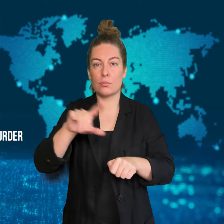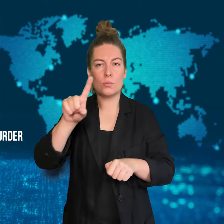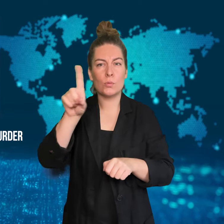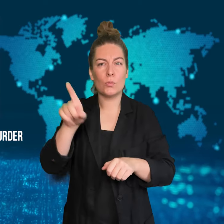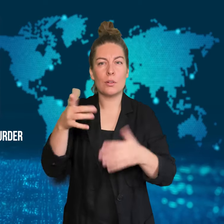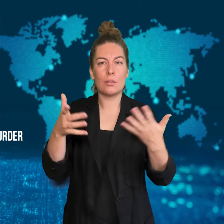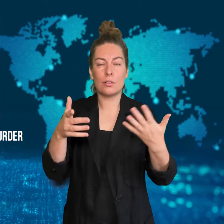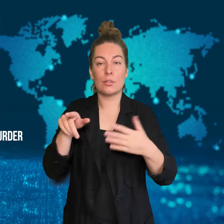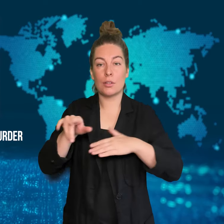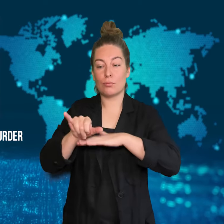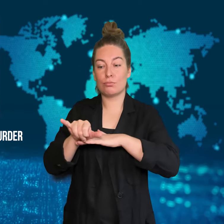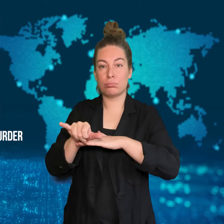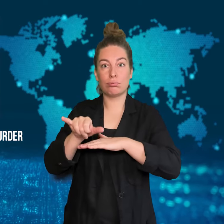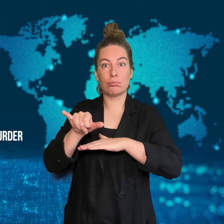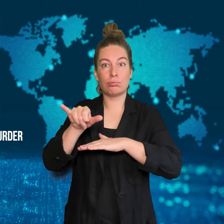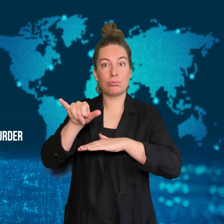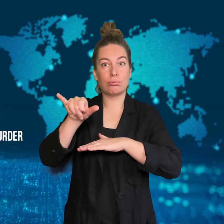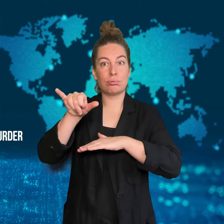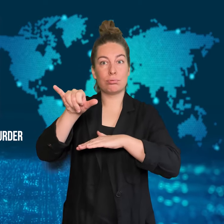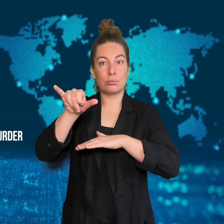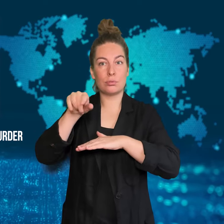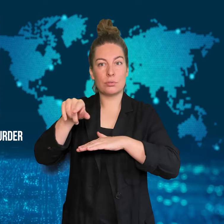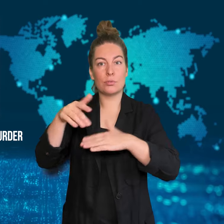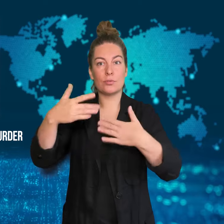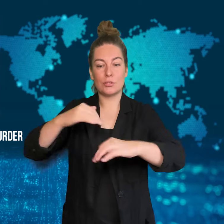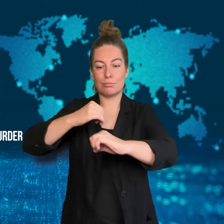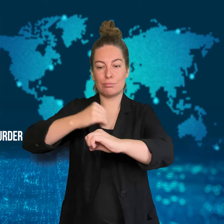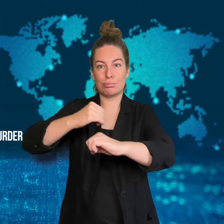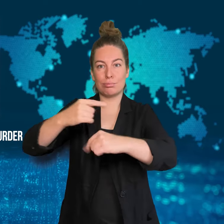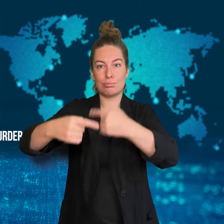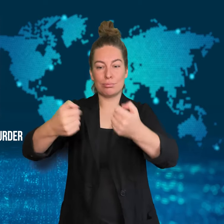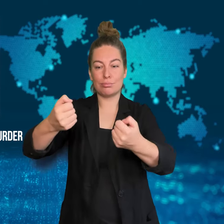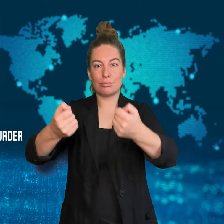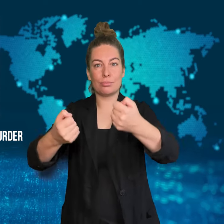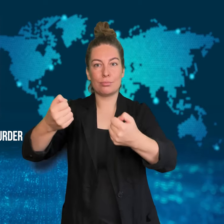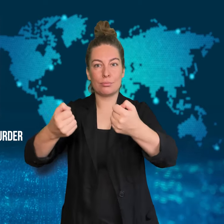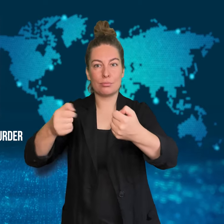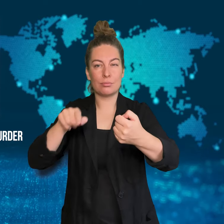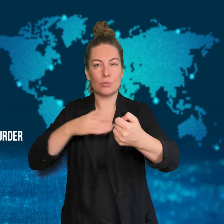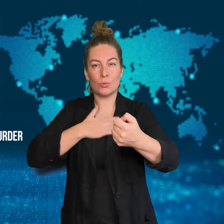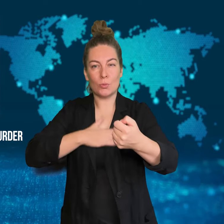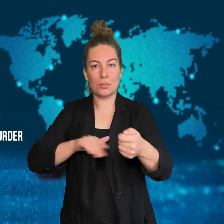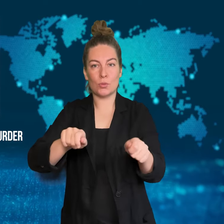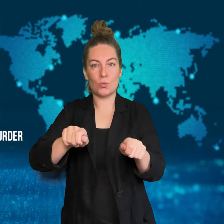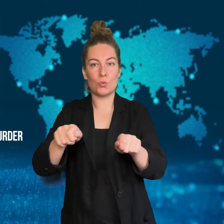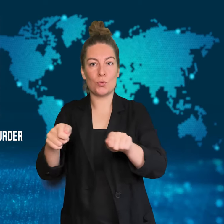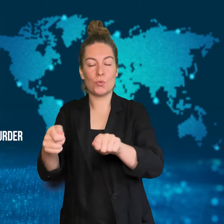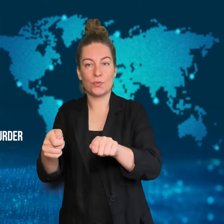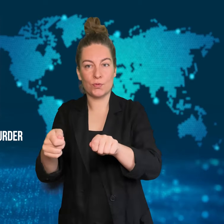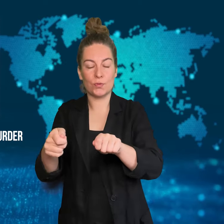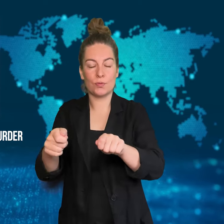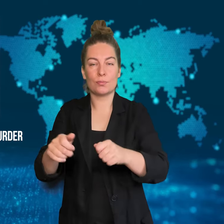with attempted murder after allegedly trying to shut down